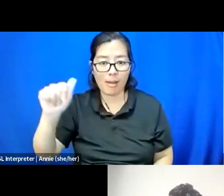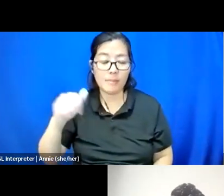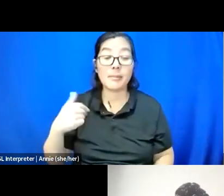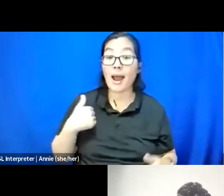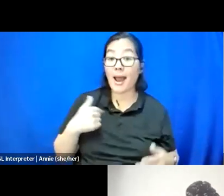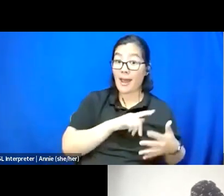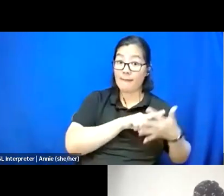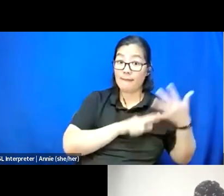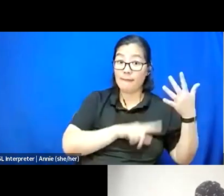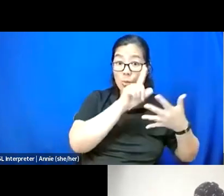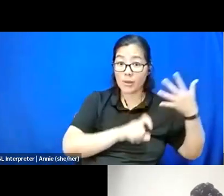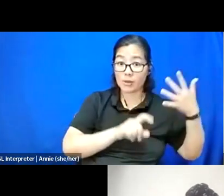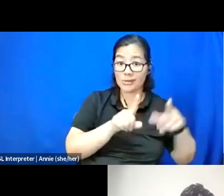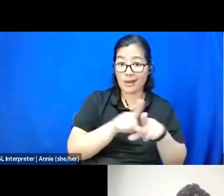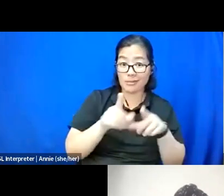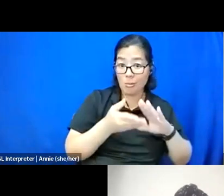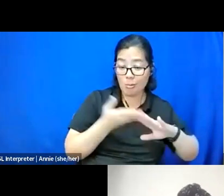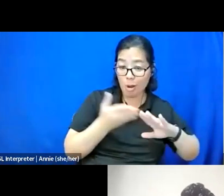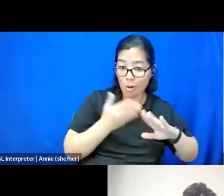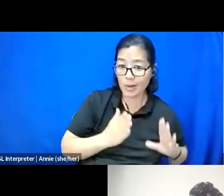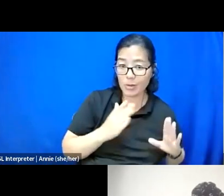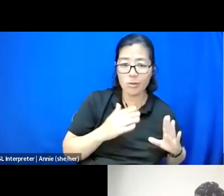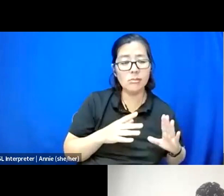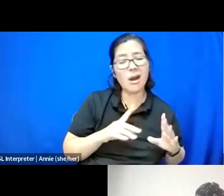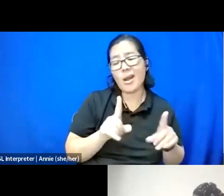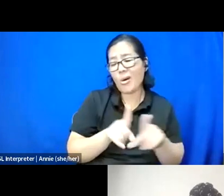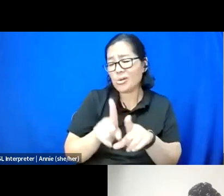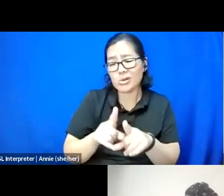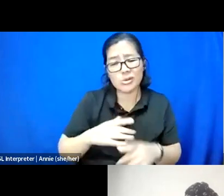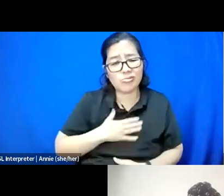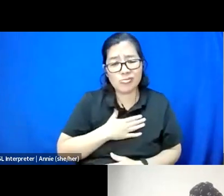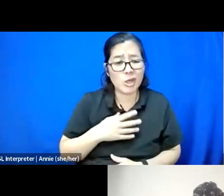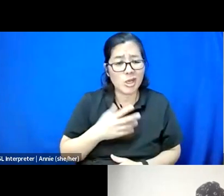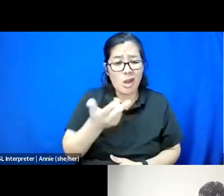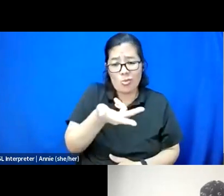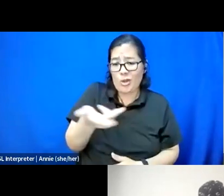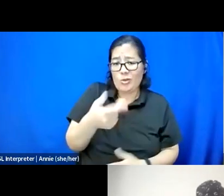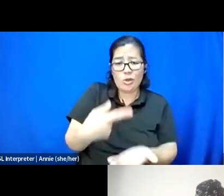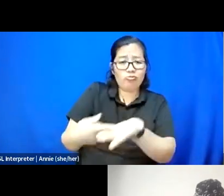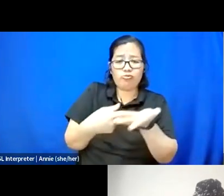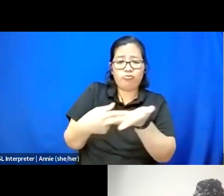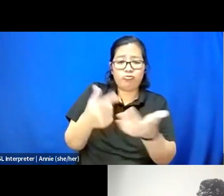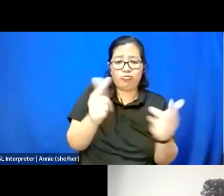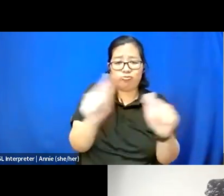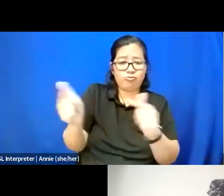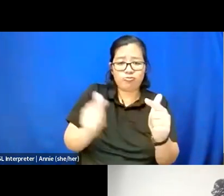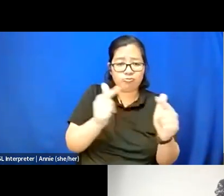As a moderator, I love just having the panel be in conversation with each other. So I'll be here if you need me.